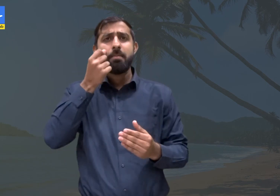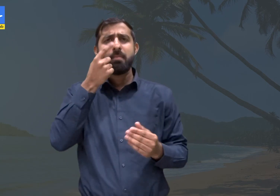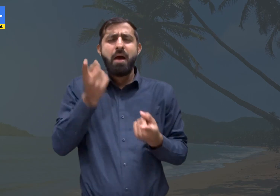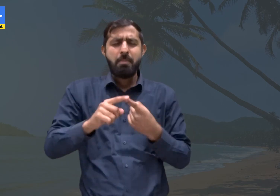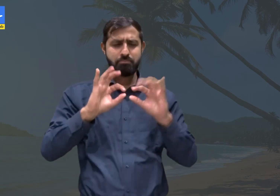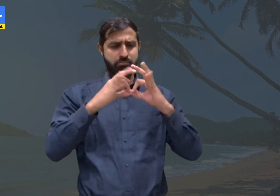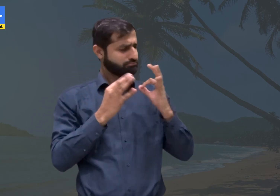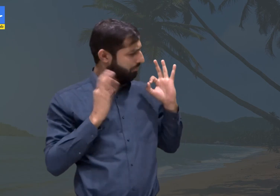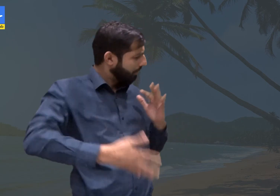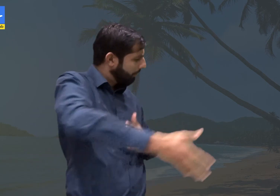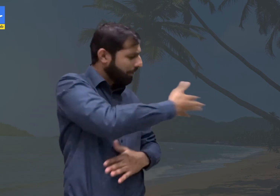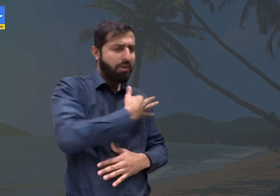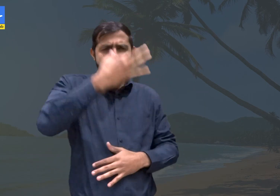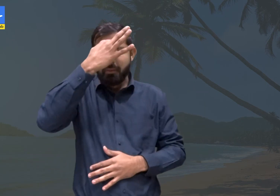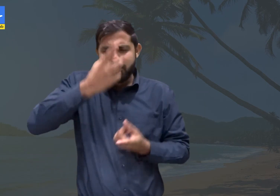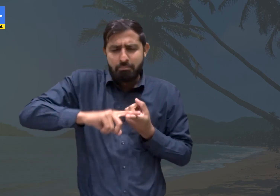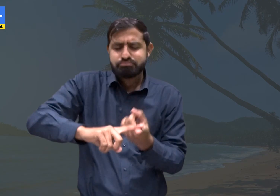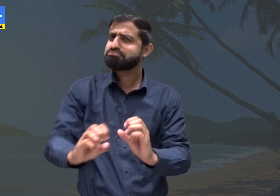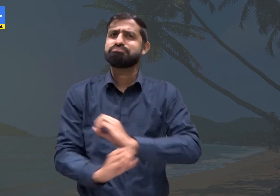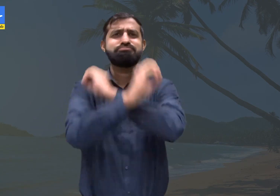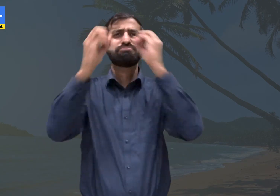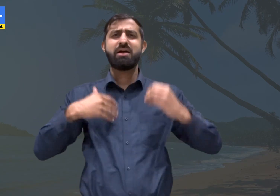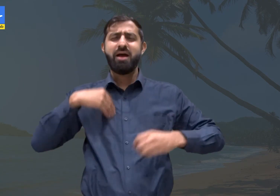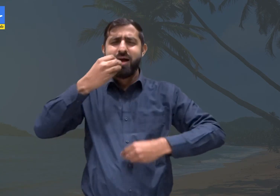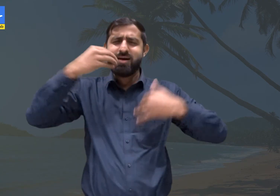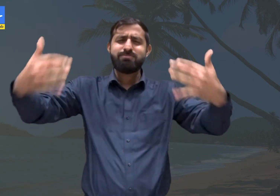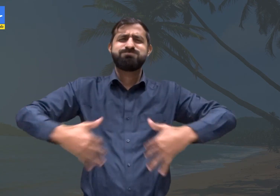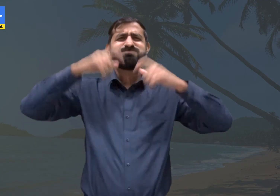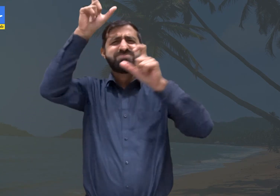Baking was indeed a profitable profession in the old days.